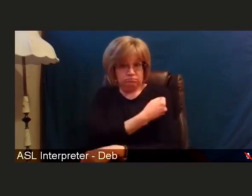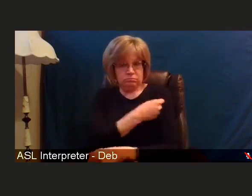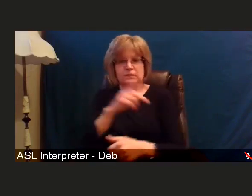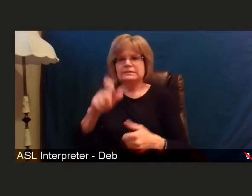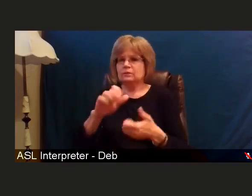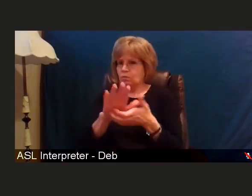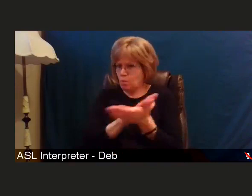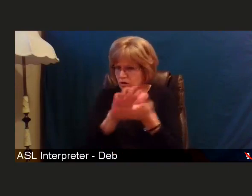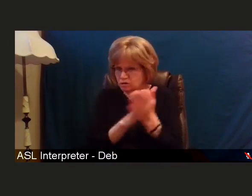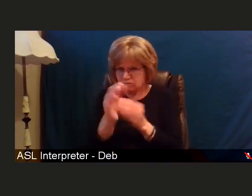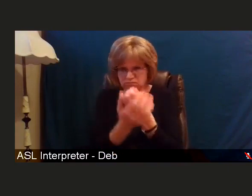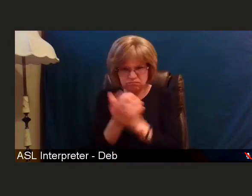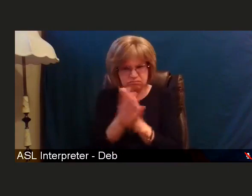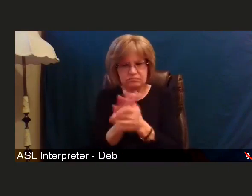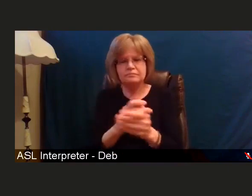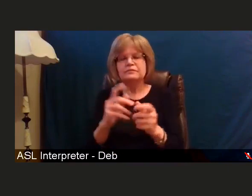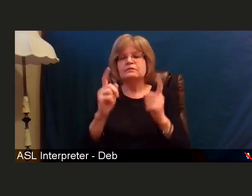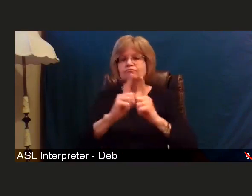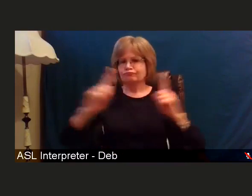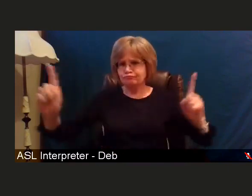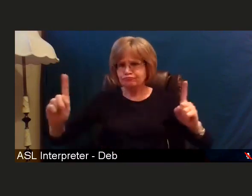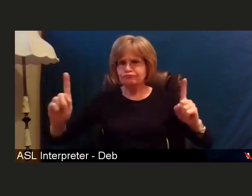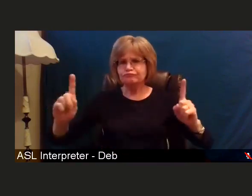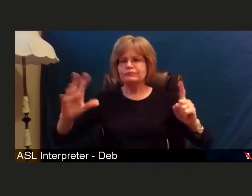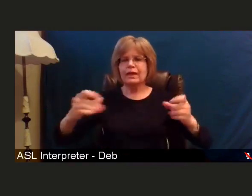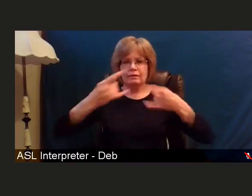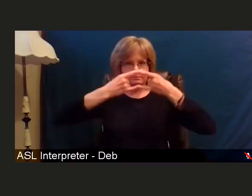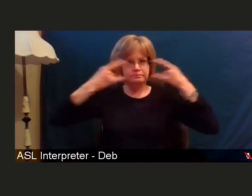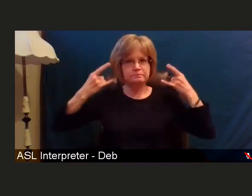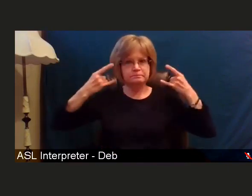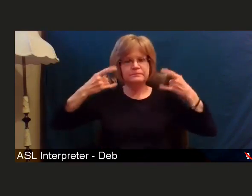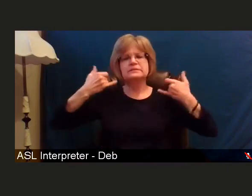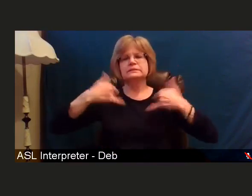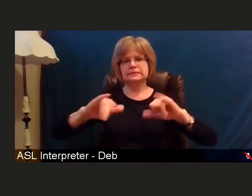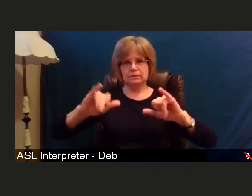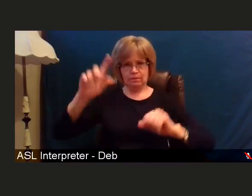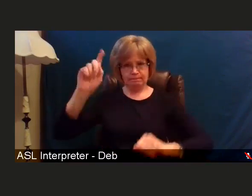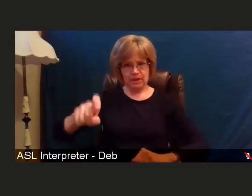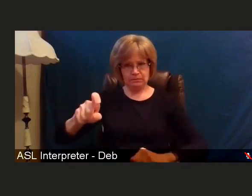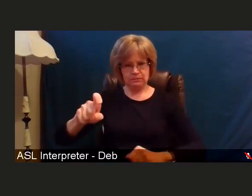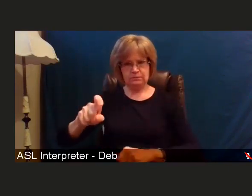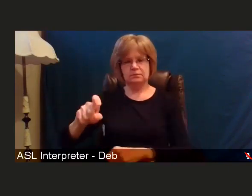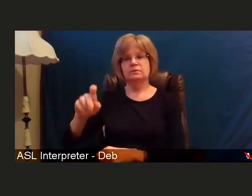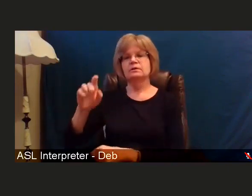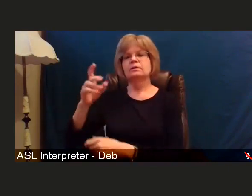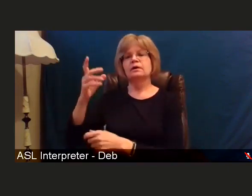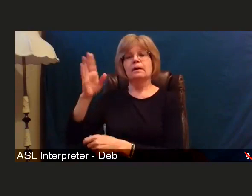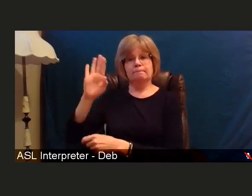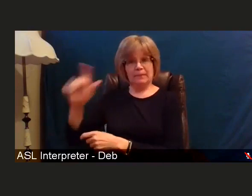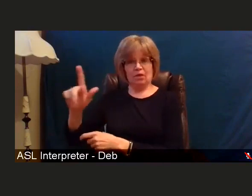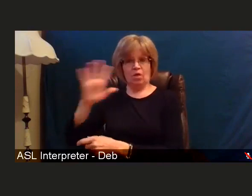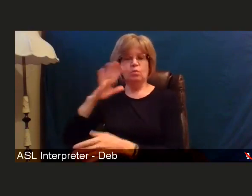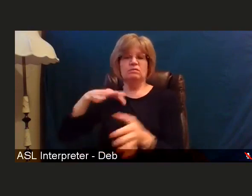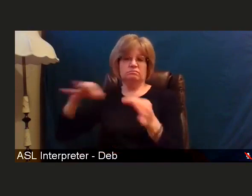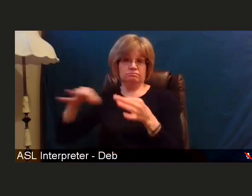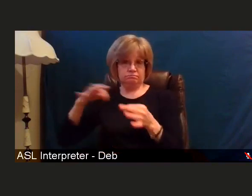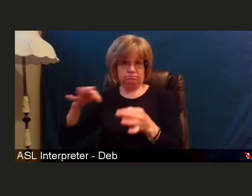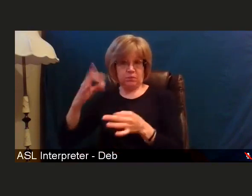watch our distance and wear a mask. And Bill can talk a little bit about why the vaccine helps us in terms of